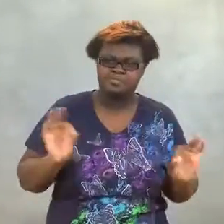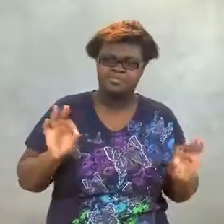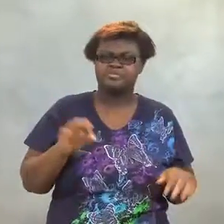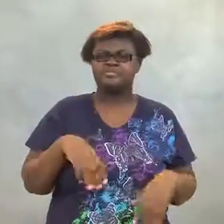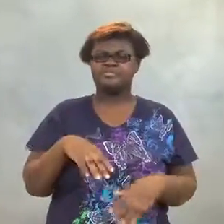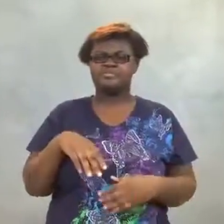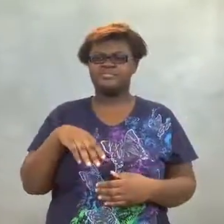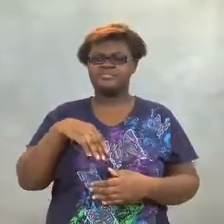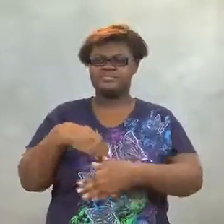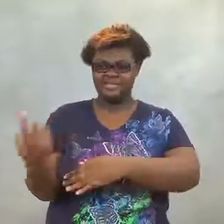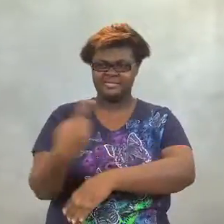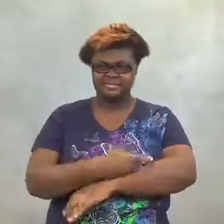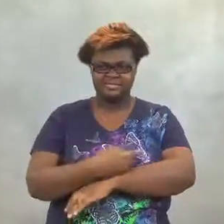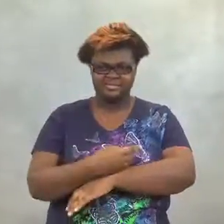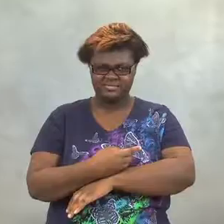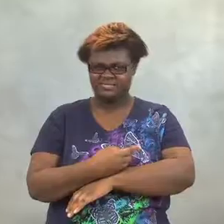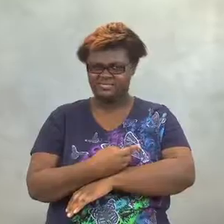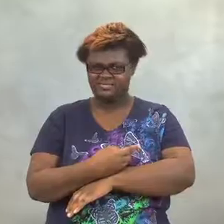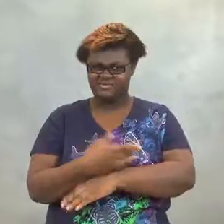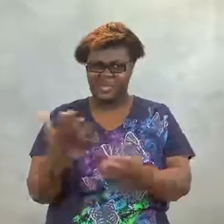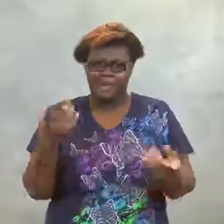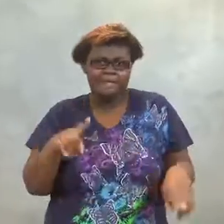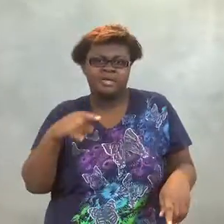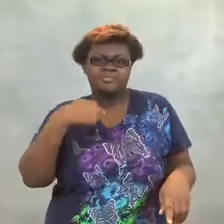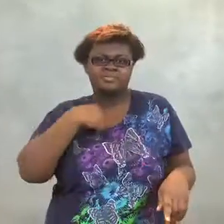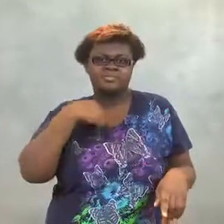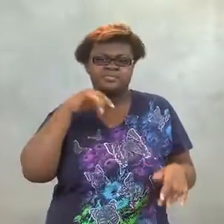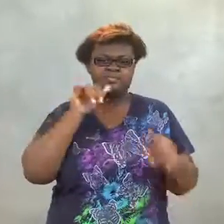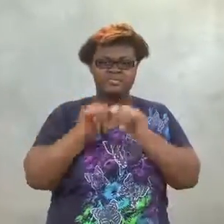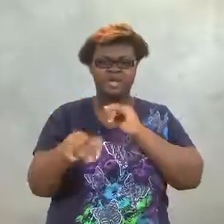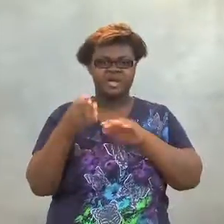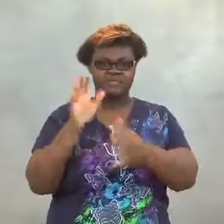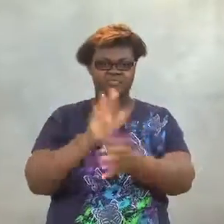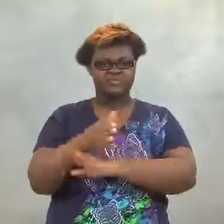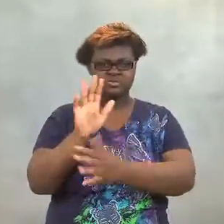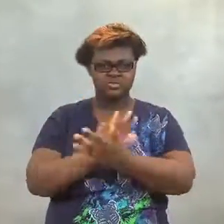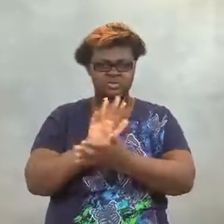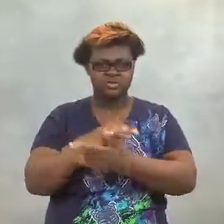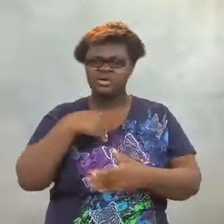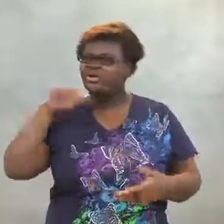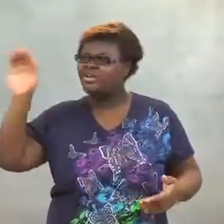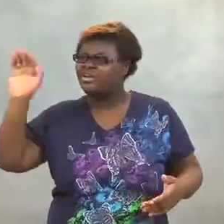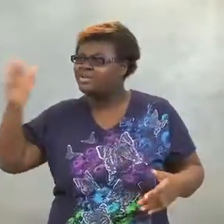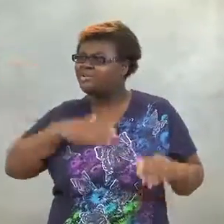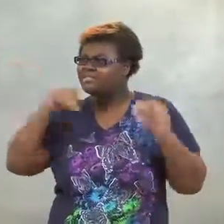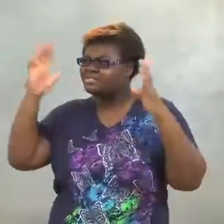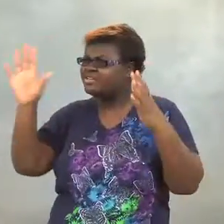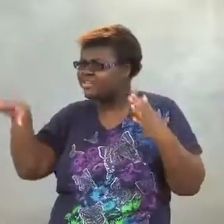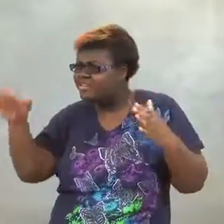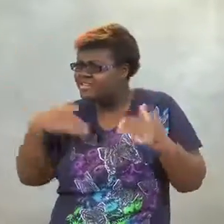It was no big deal. The next day, I stayed after school.